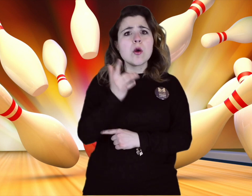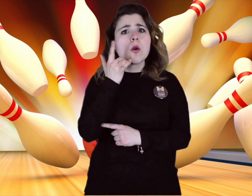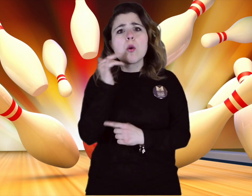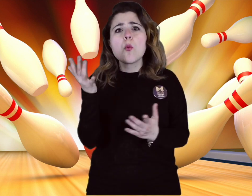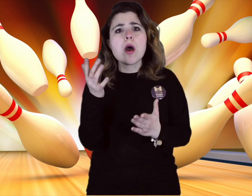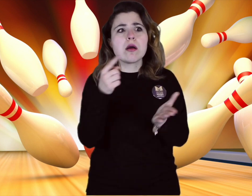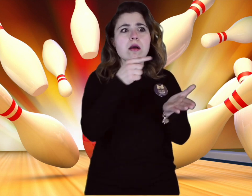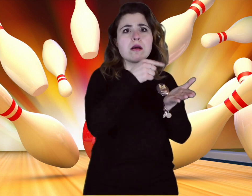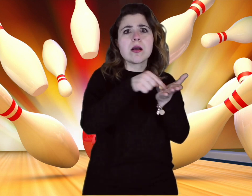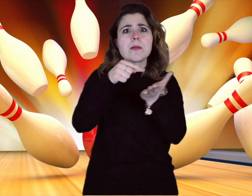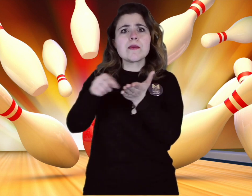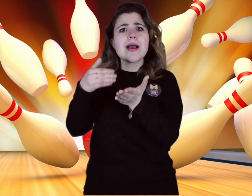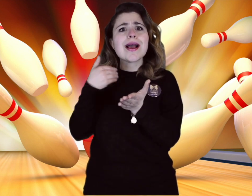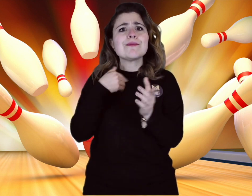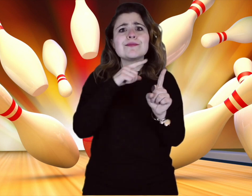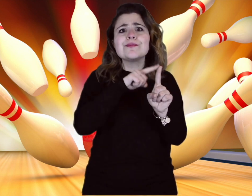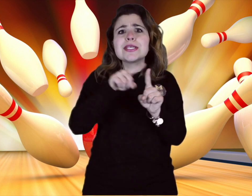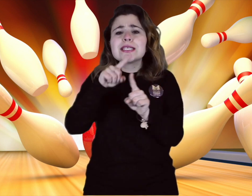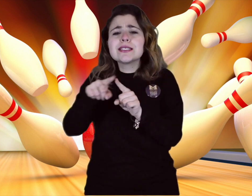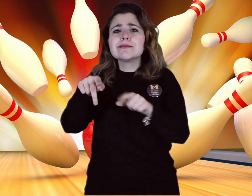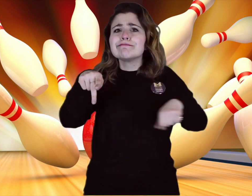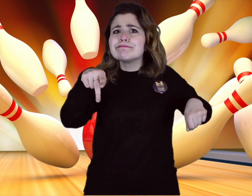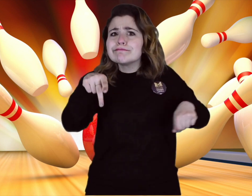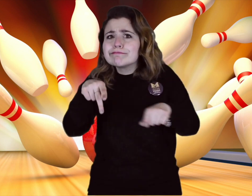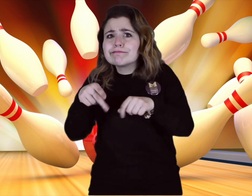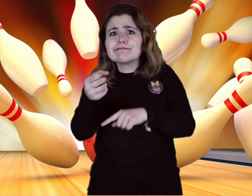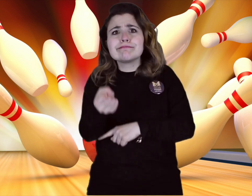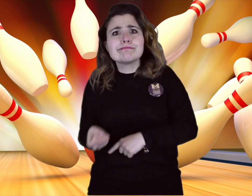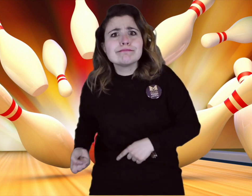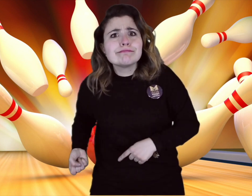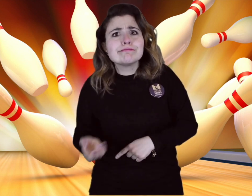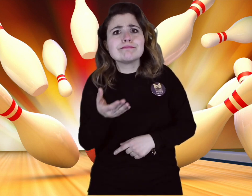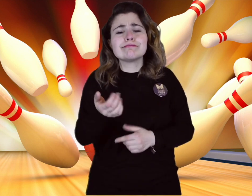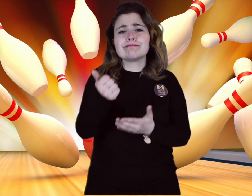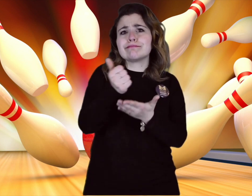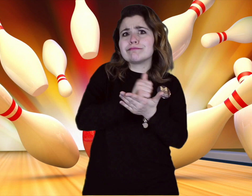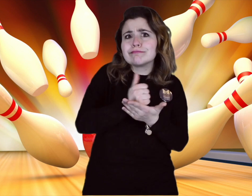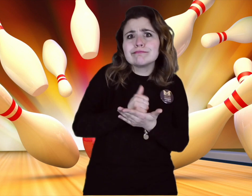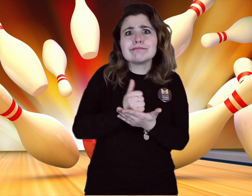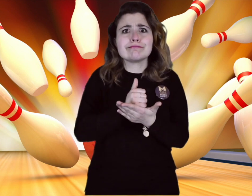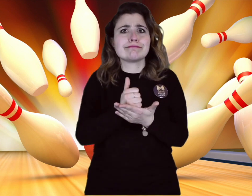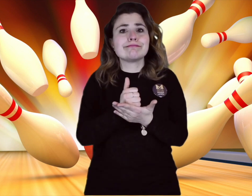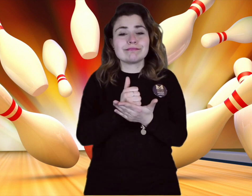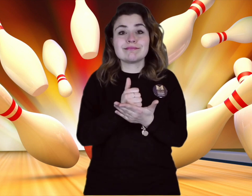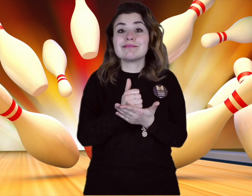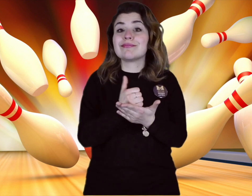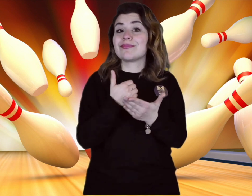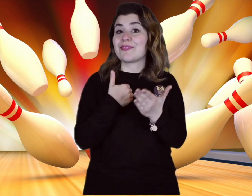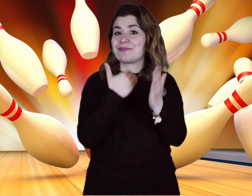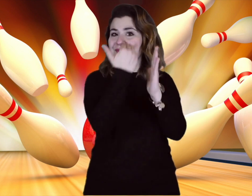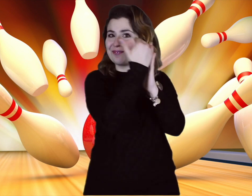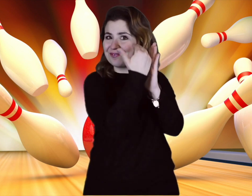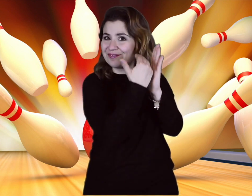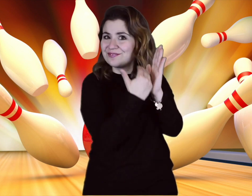Here is a list of prices for the different activities available.